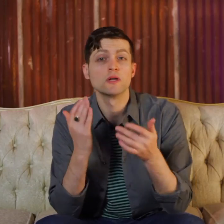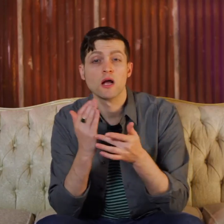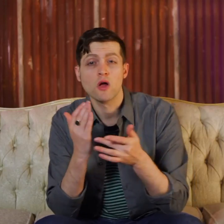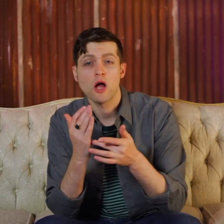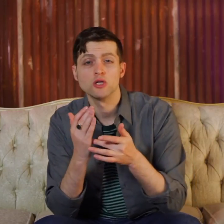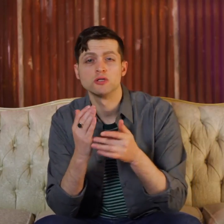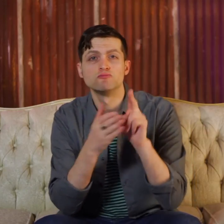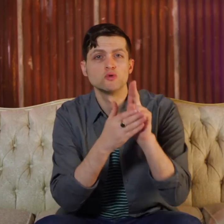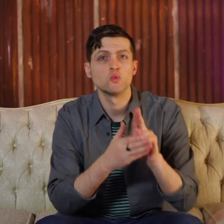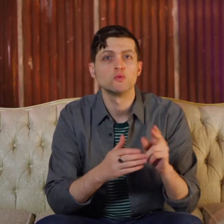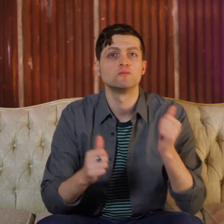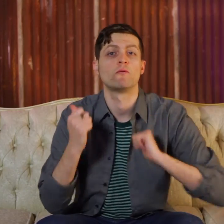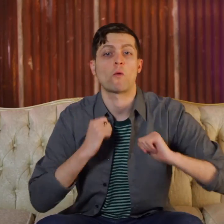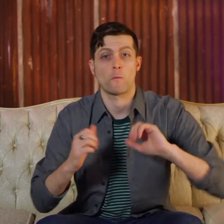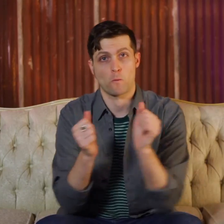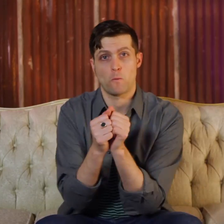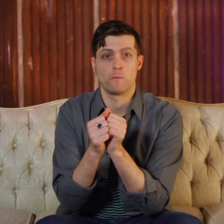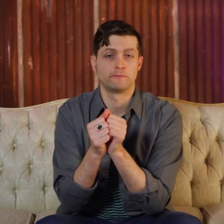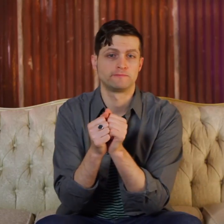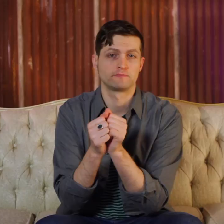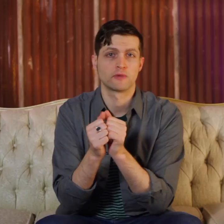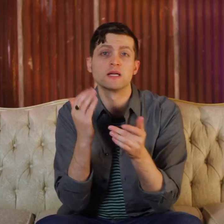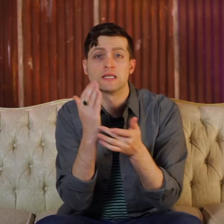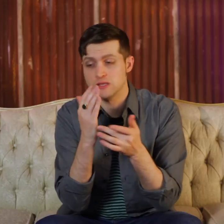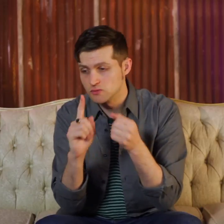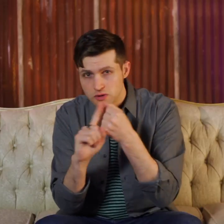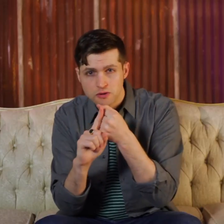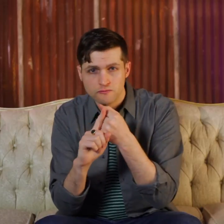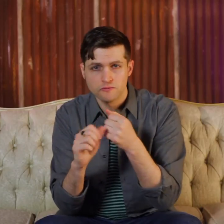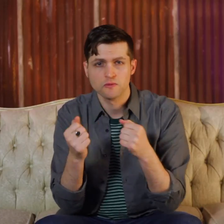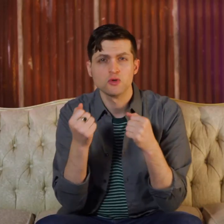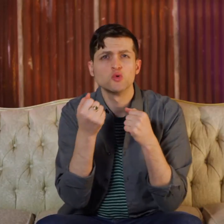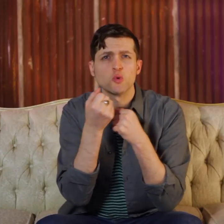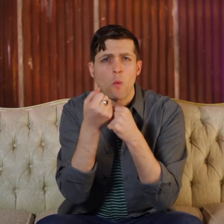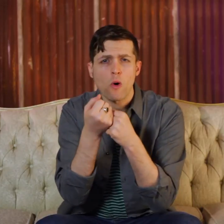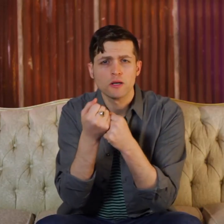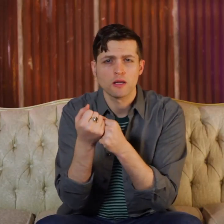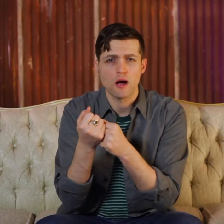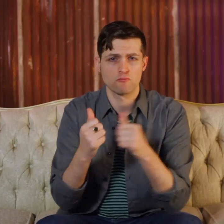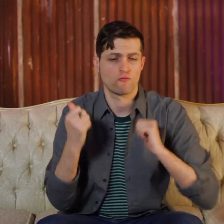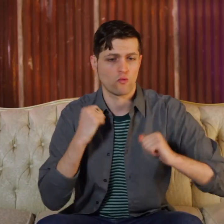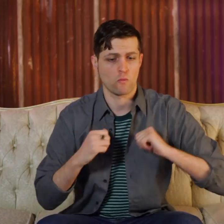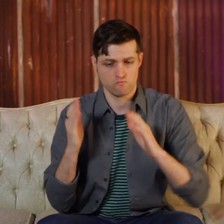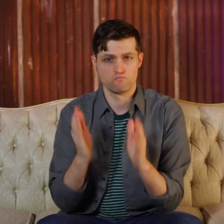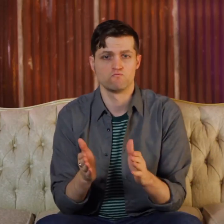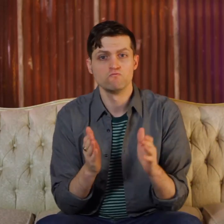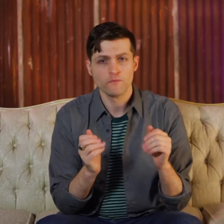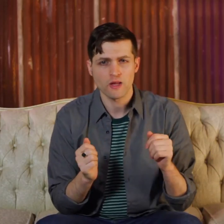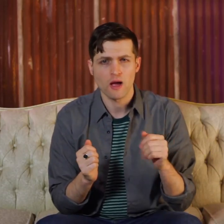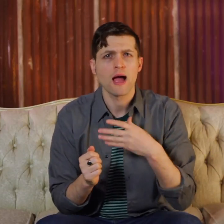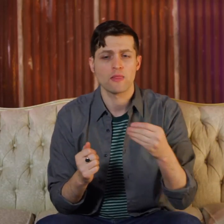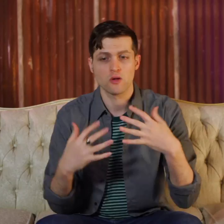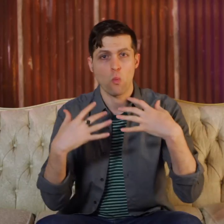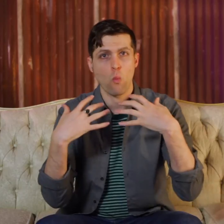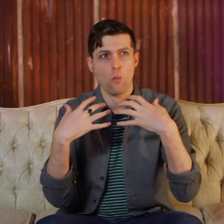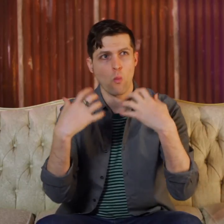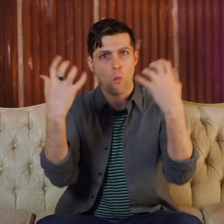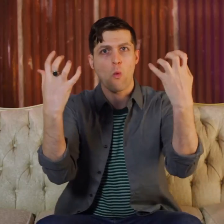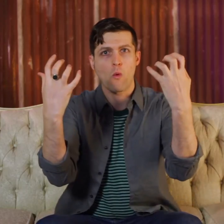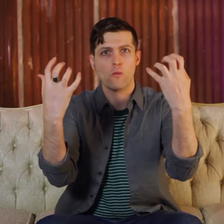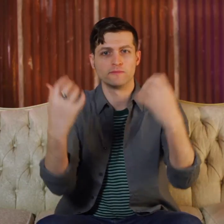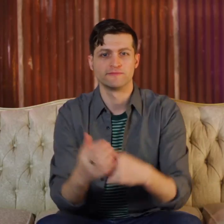We use modern technology to support the performing artists and engage the audience.